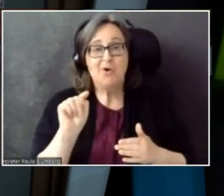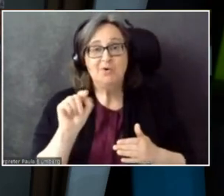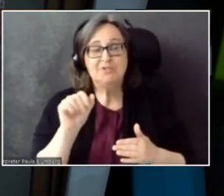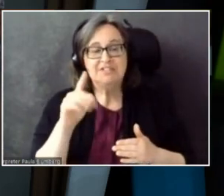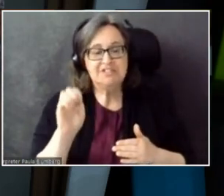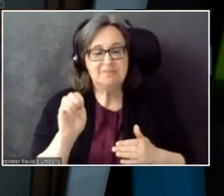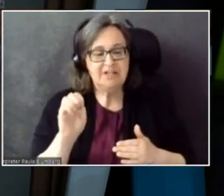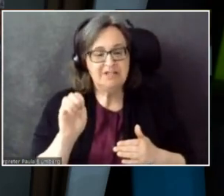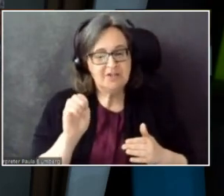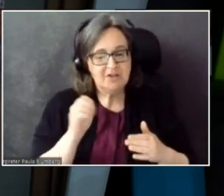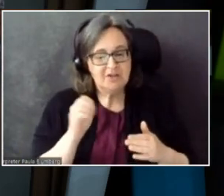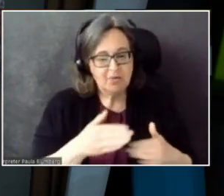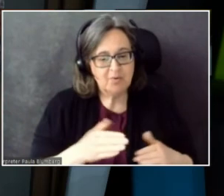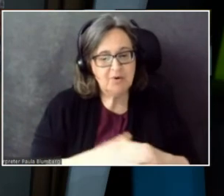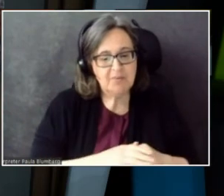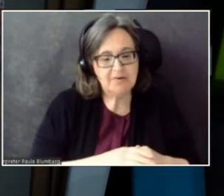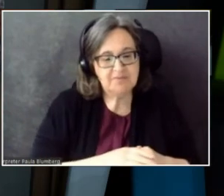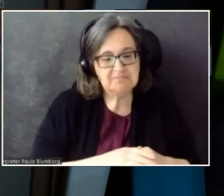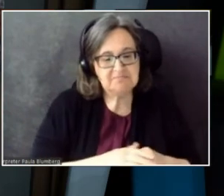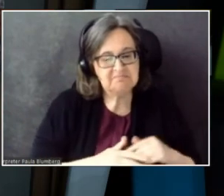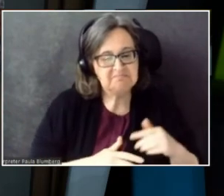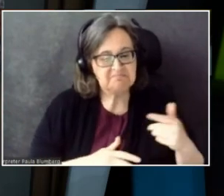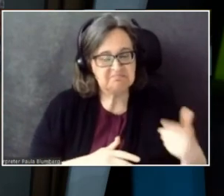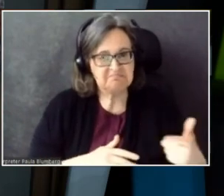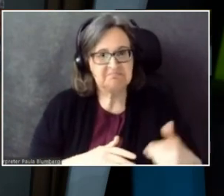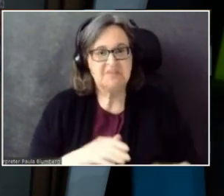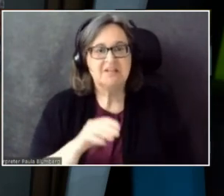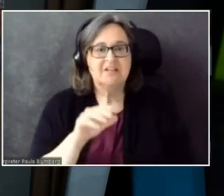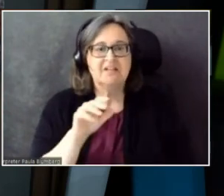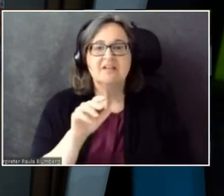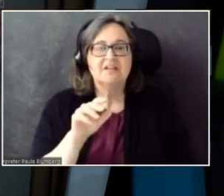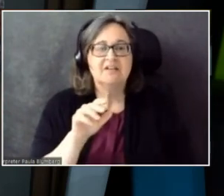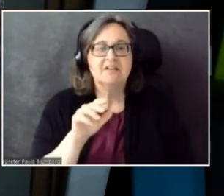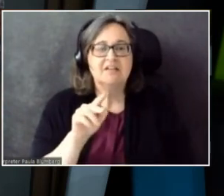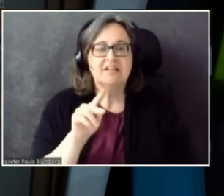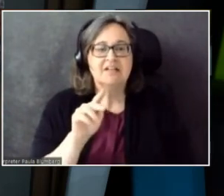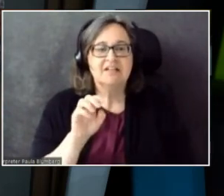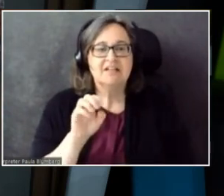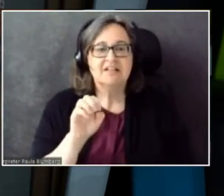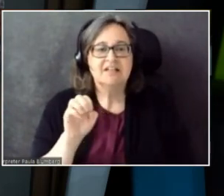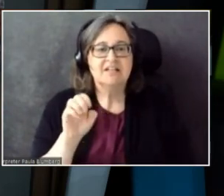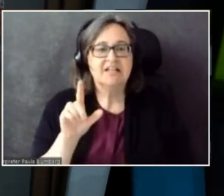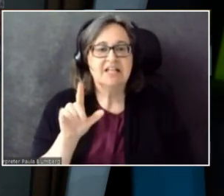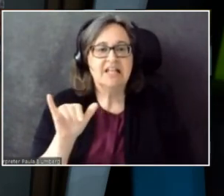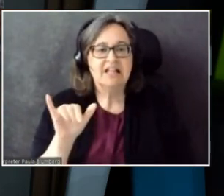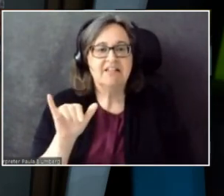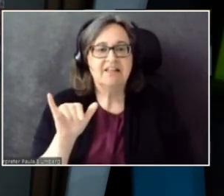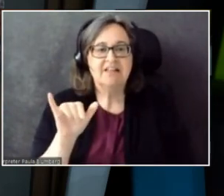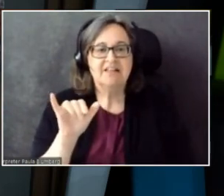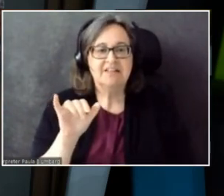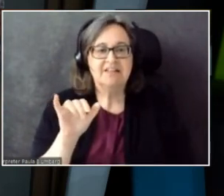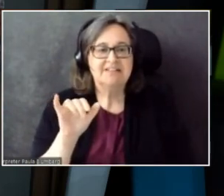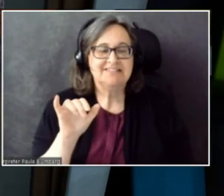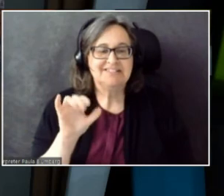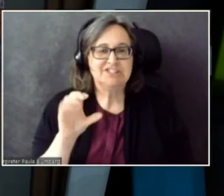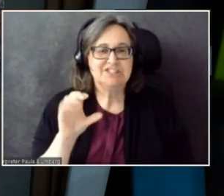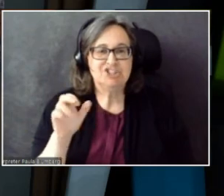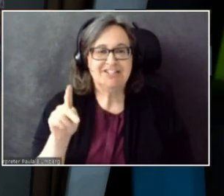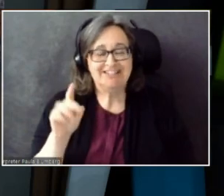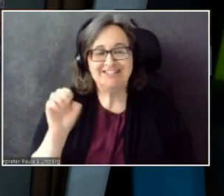I'm giving you the megaphone. Hello! Thank you. Can you hear me? Yes. Yes, hello. I have goosebumps from that. Thank you, Makoto, for doing that.